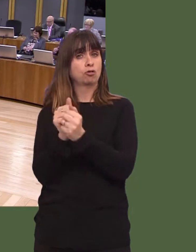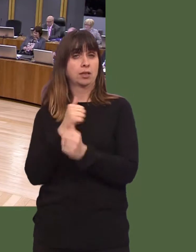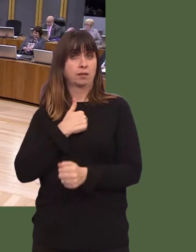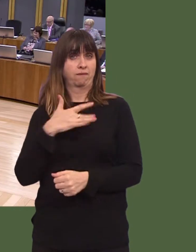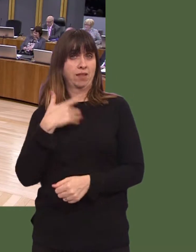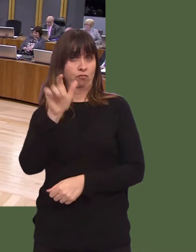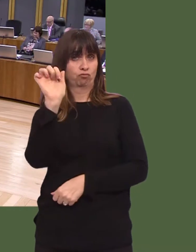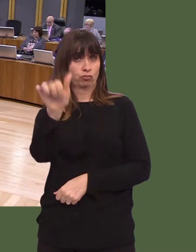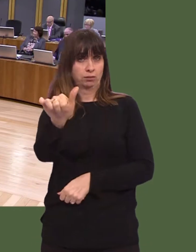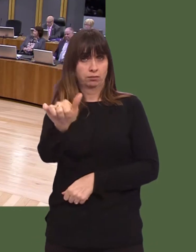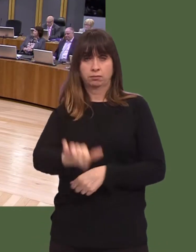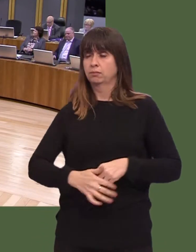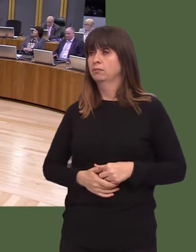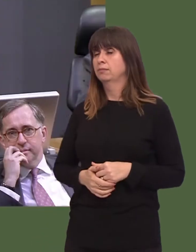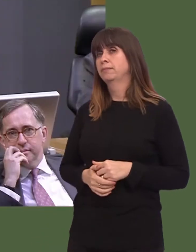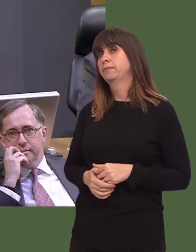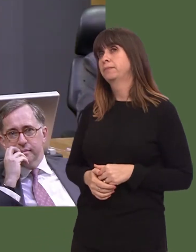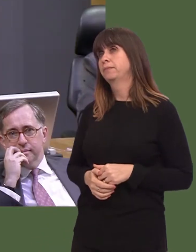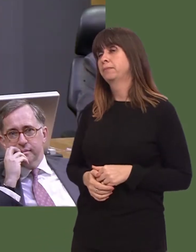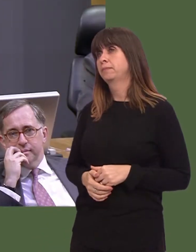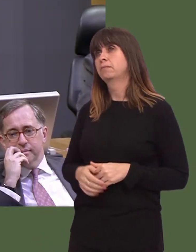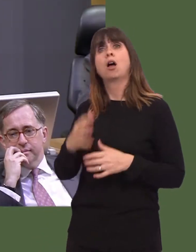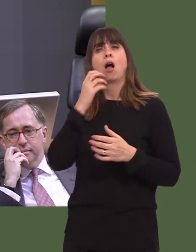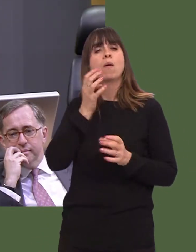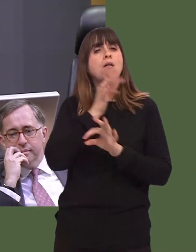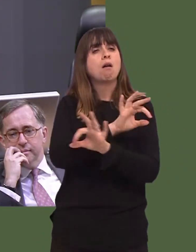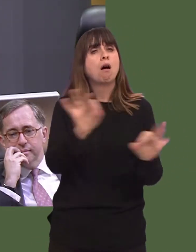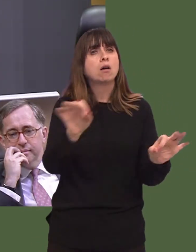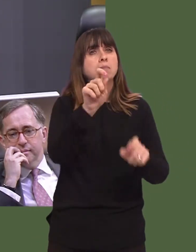that itís rarely wrong to consult the people on a major issue of this kind.